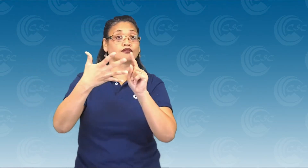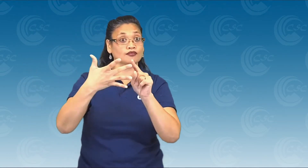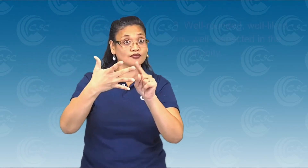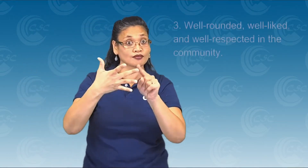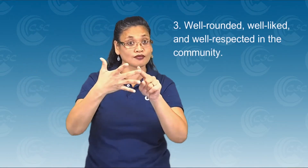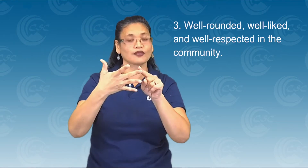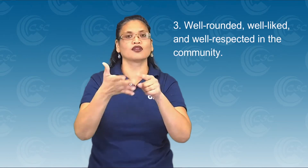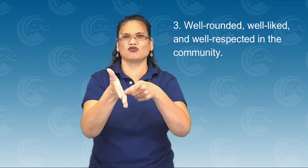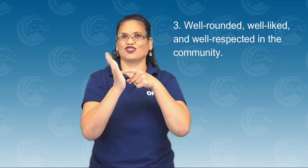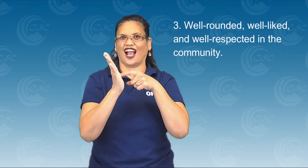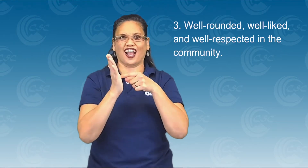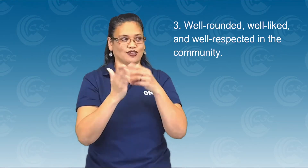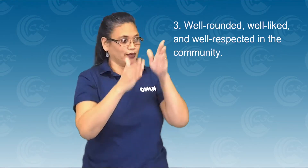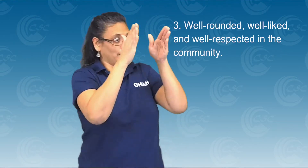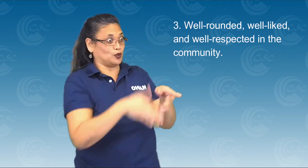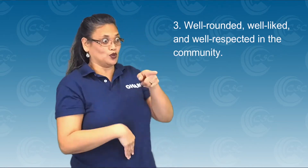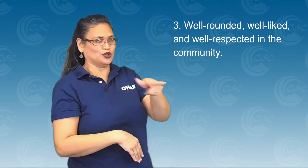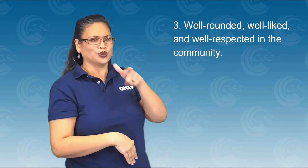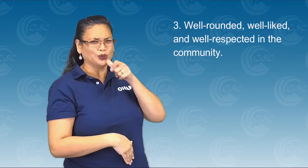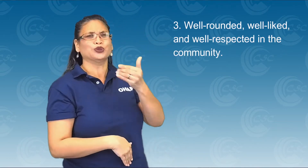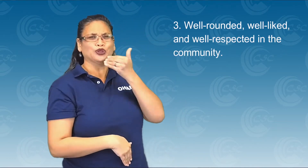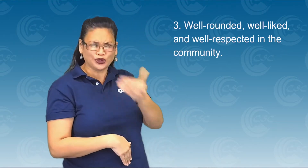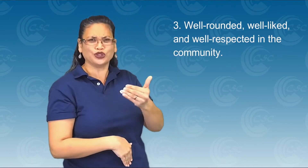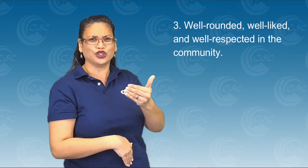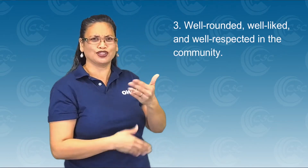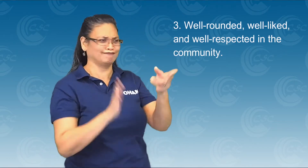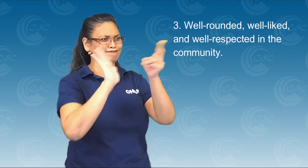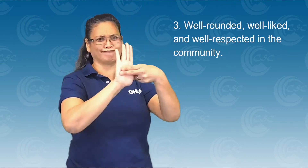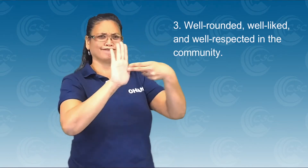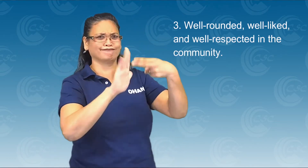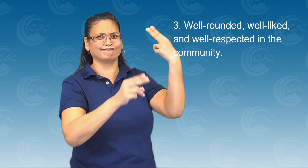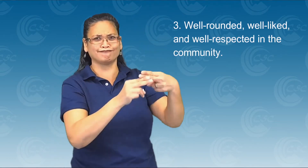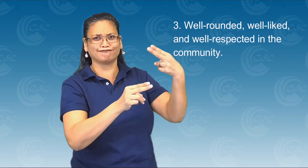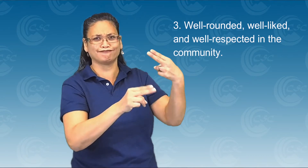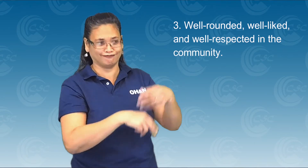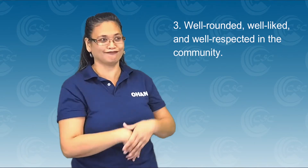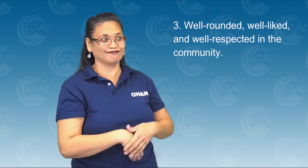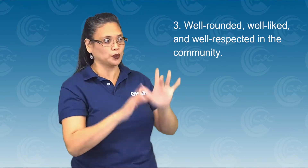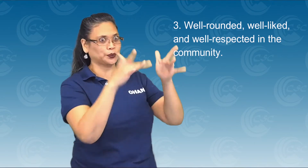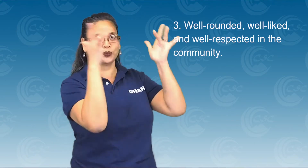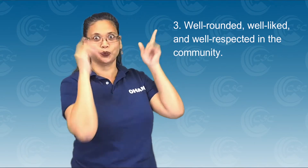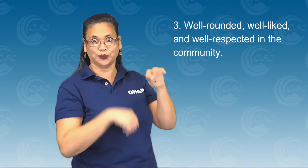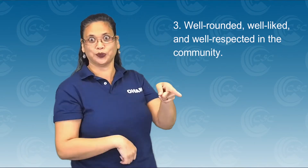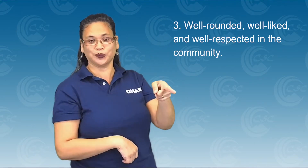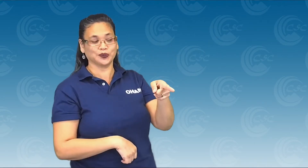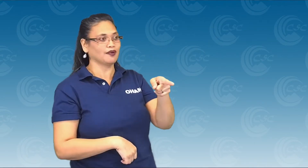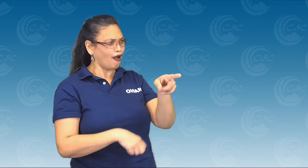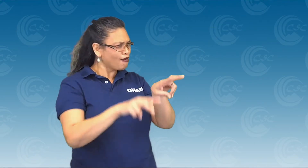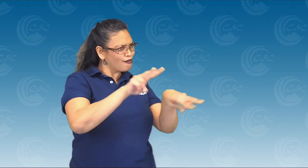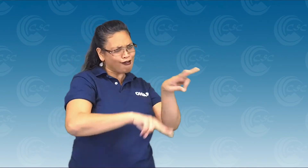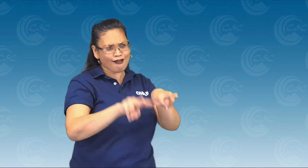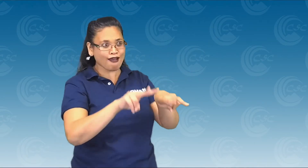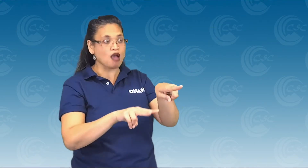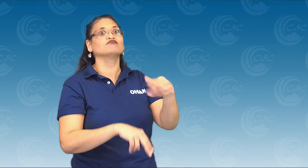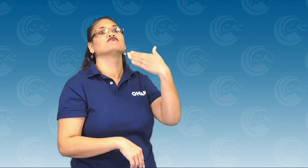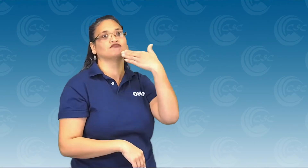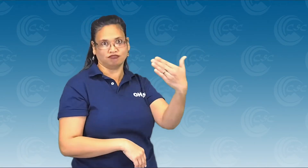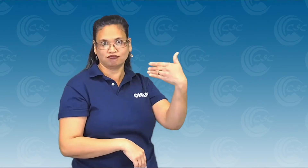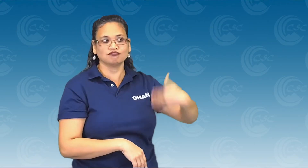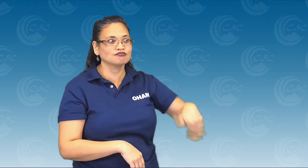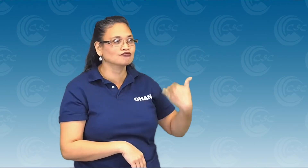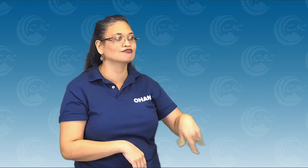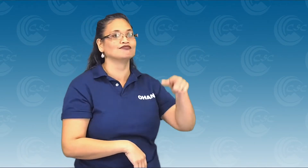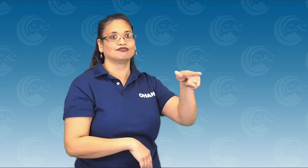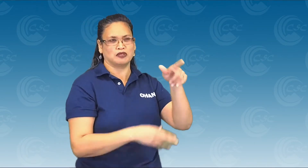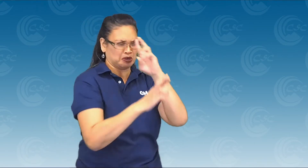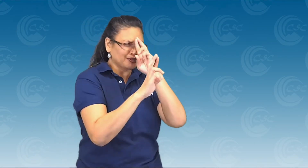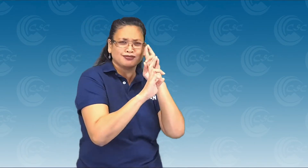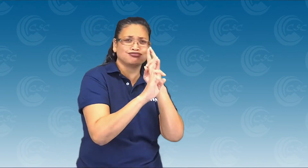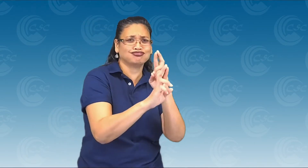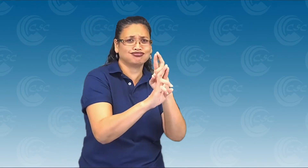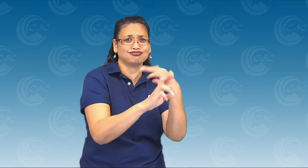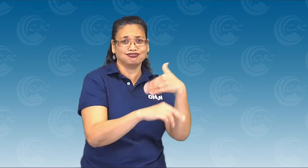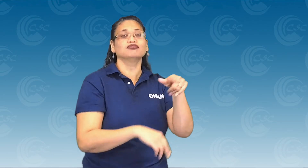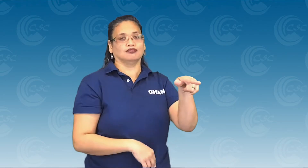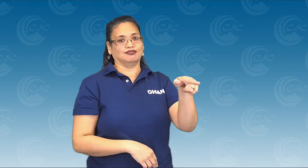Third, we also require a person who is well-rounded and well-respected in the community.